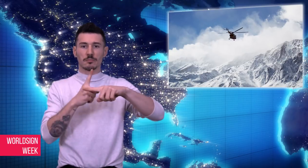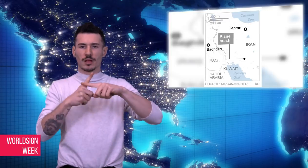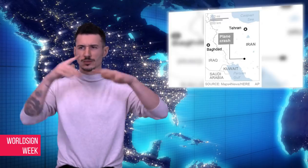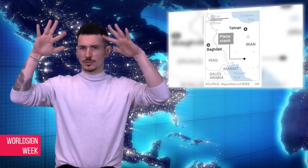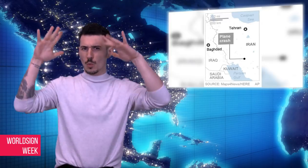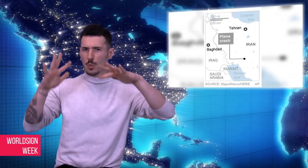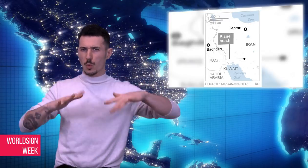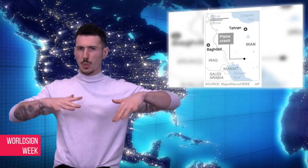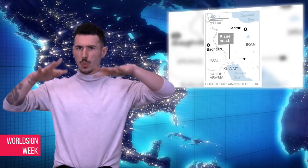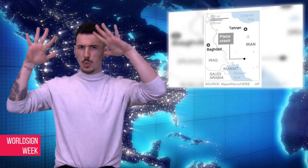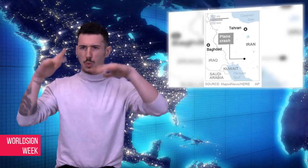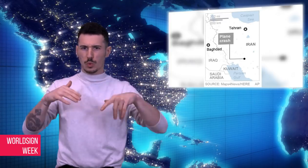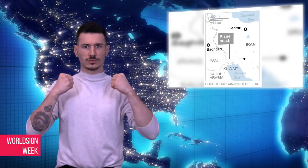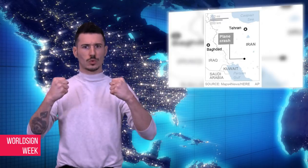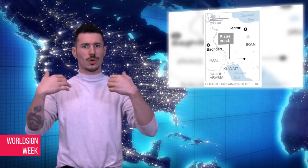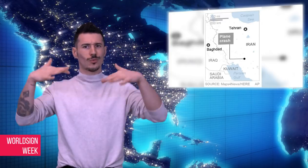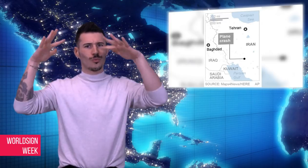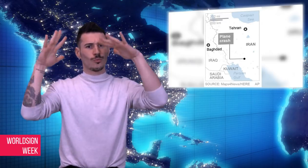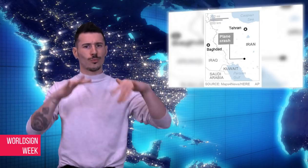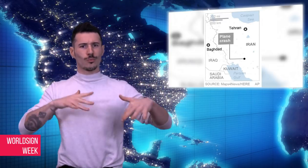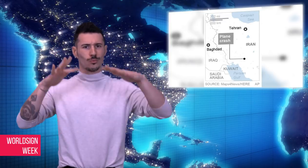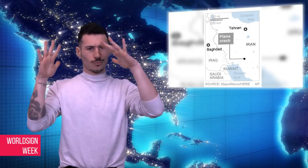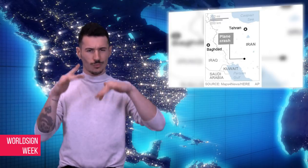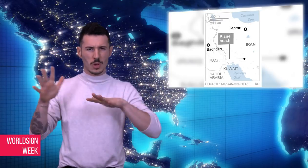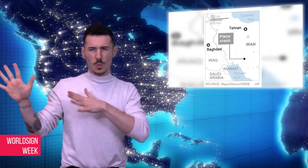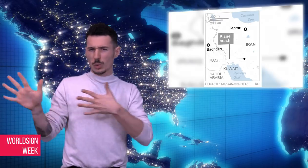helicopters and drones and 150 climbers